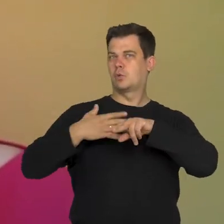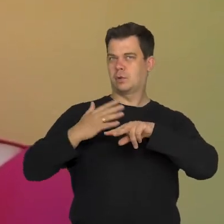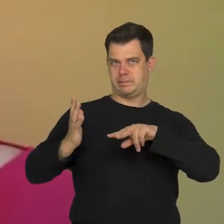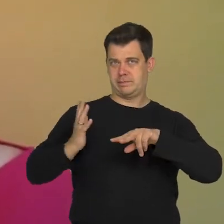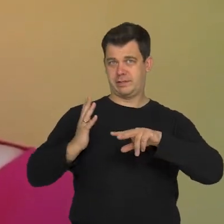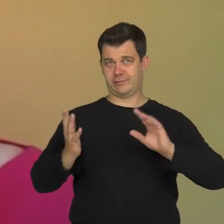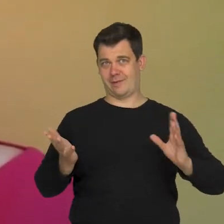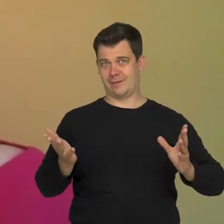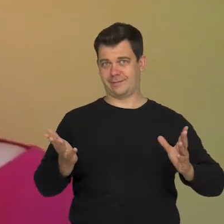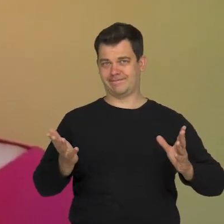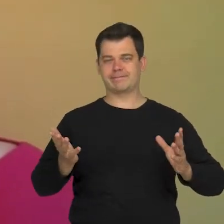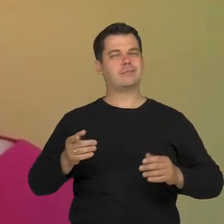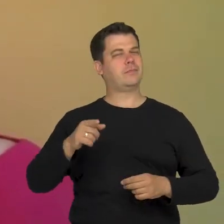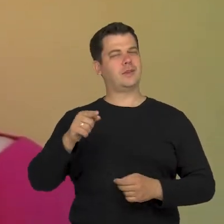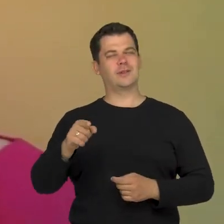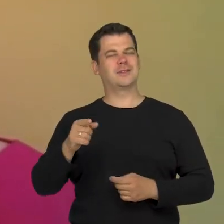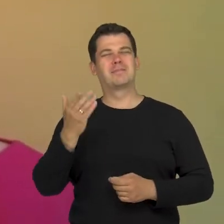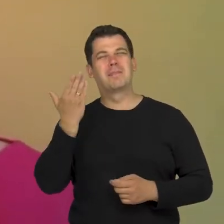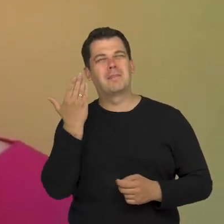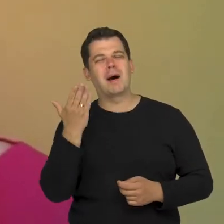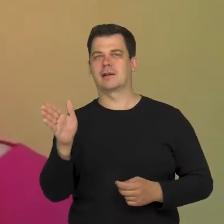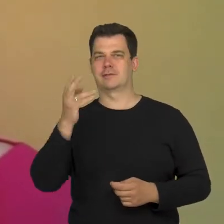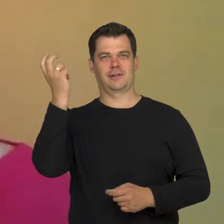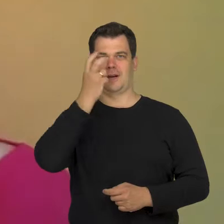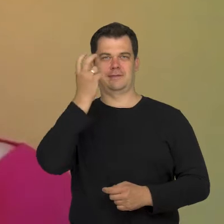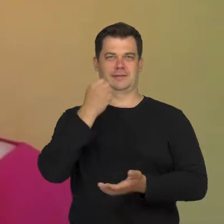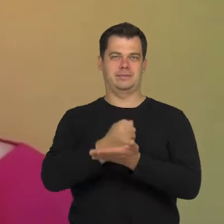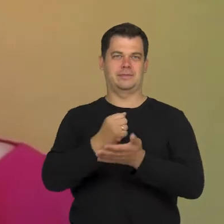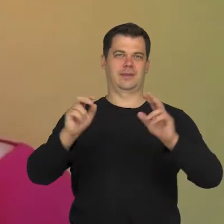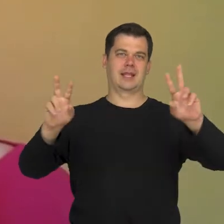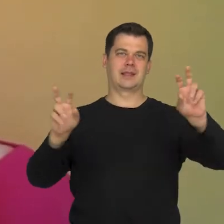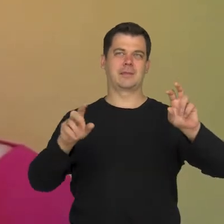So, for me, this is a very interesting topic for discussion